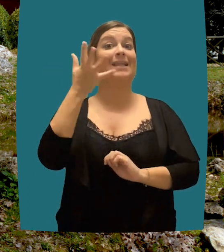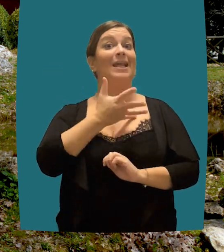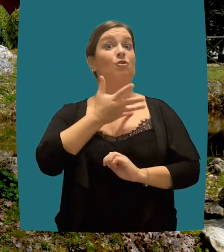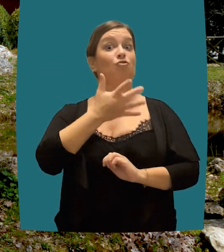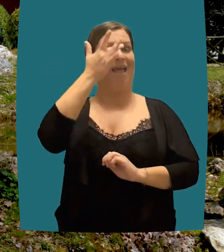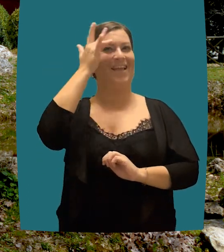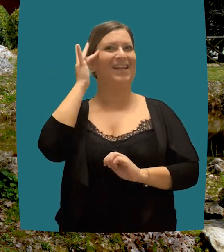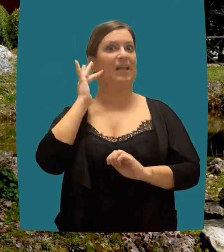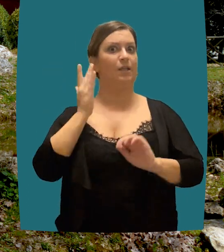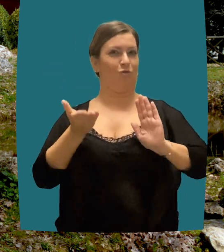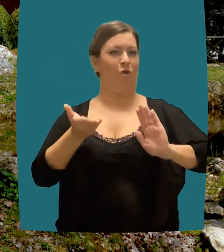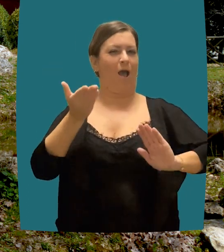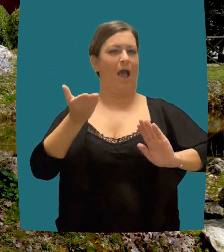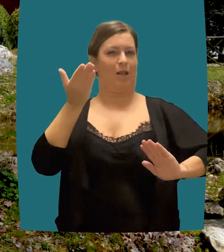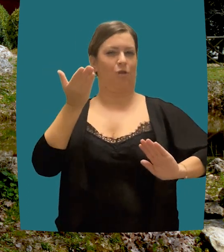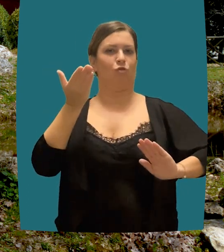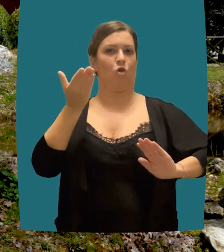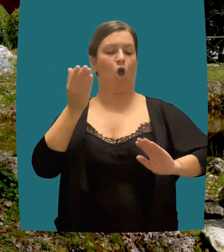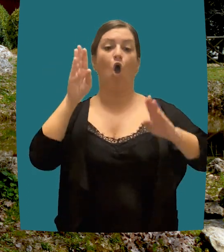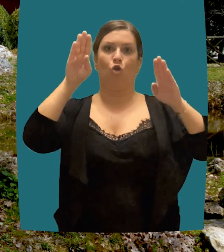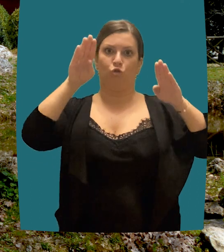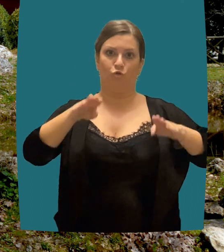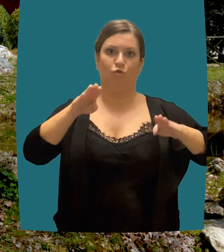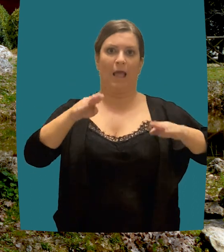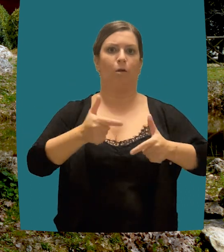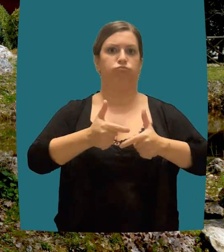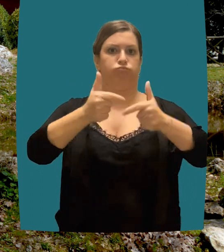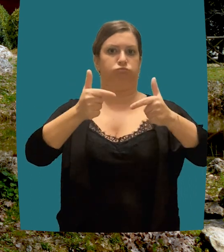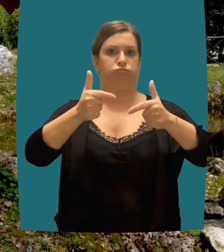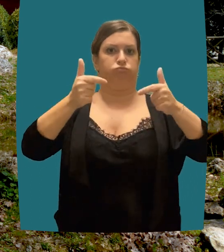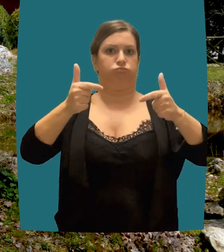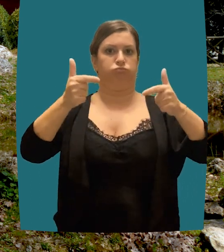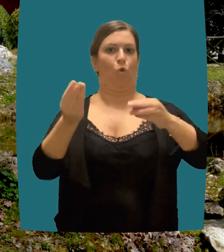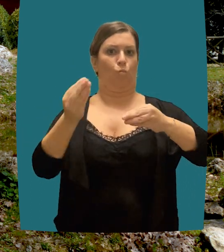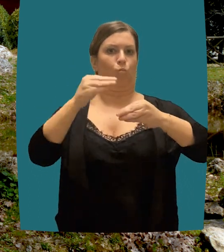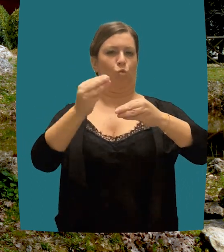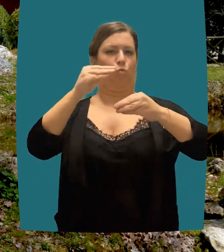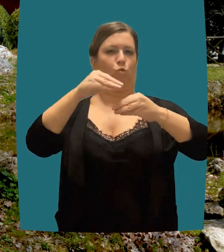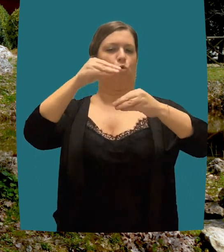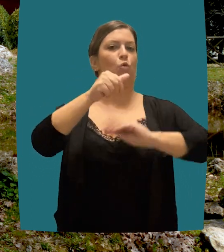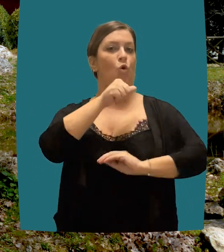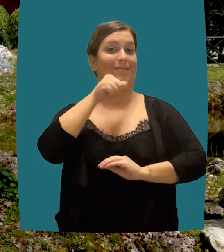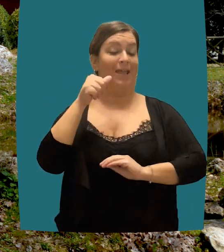The polluter will have to pay the costs necessary to restore the state in which the environment was before his polluting action,